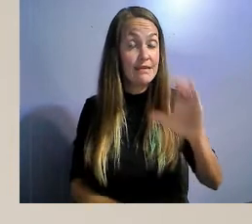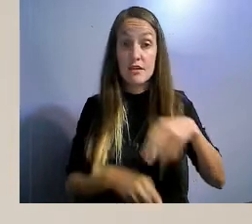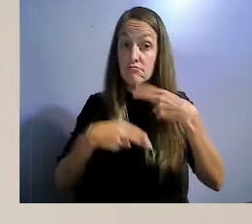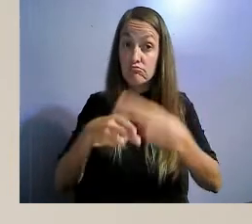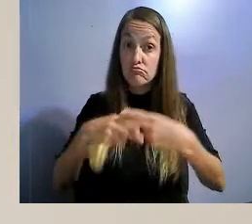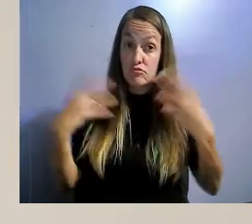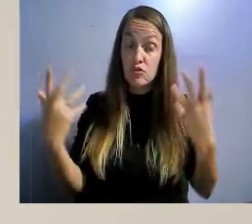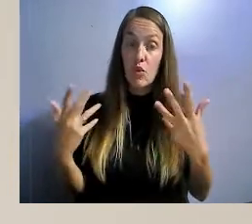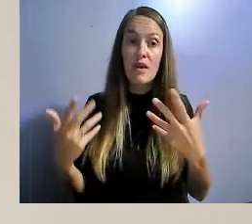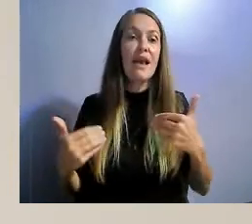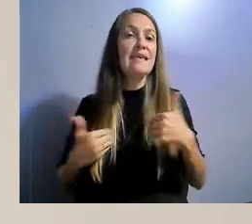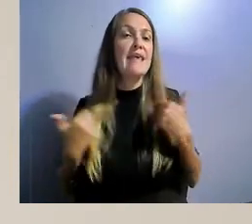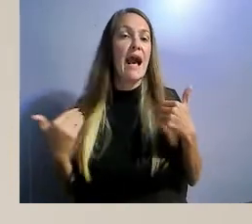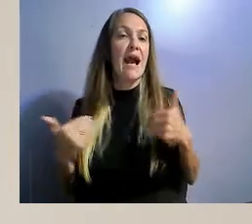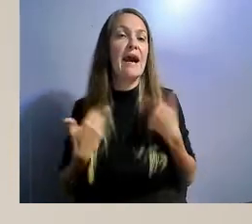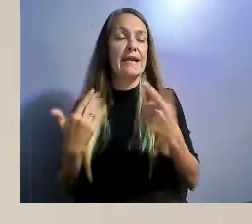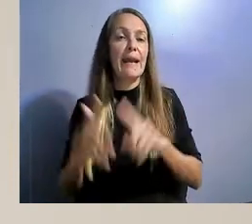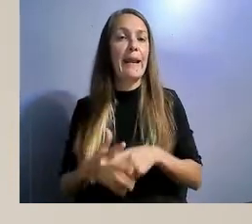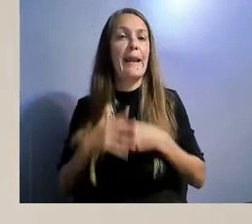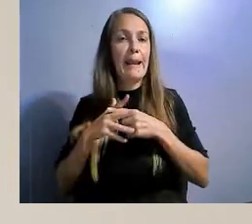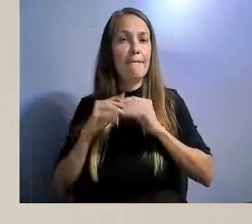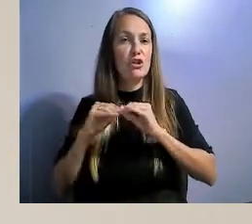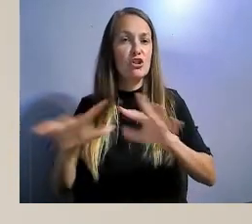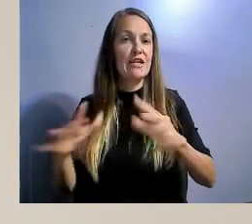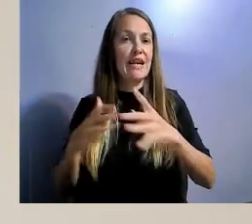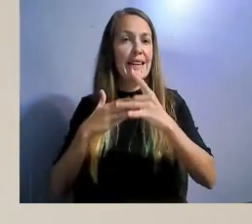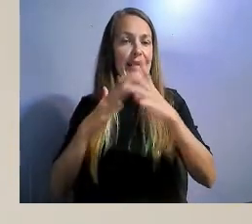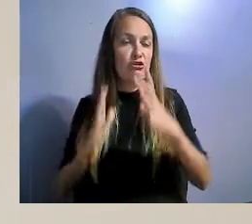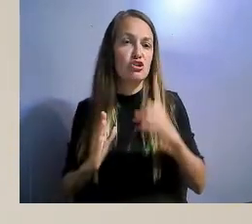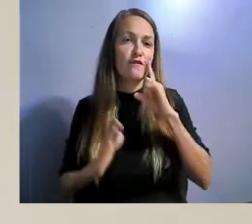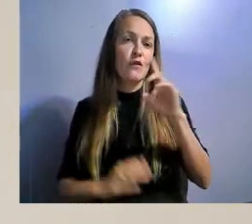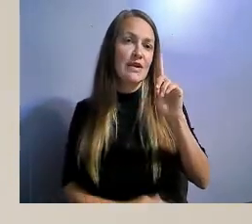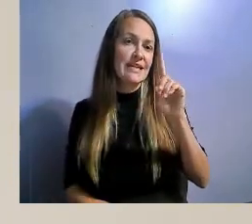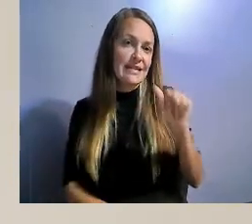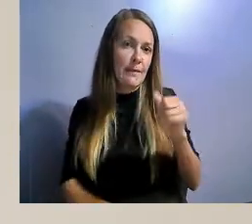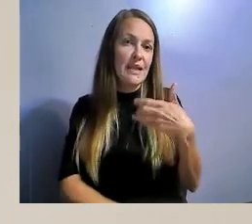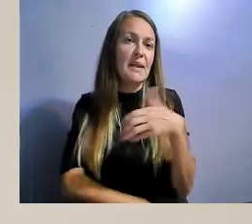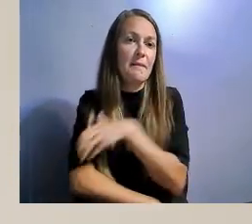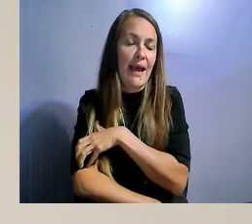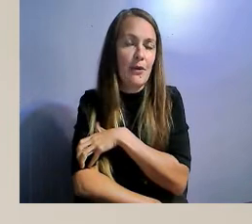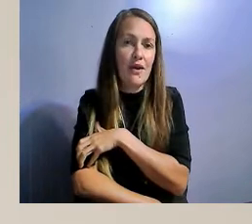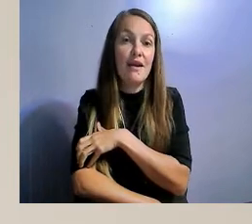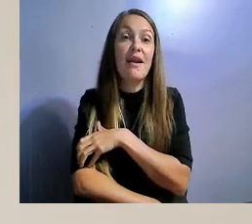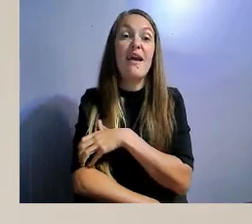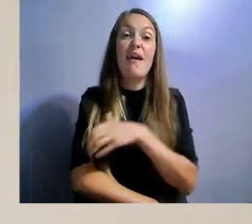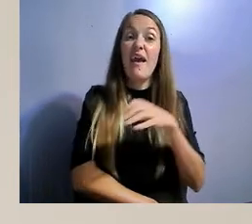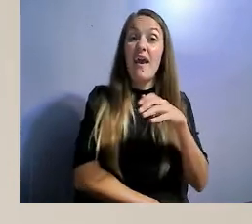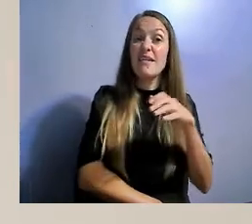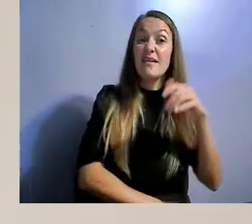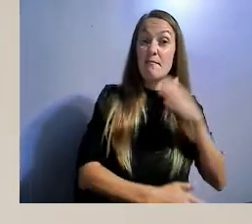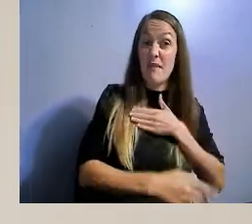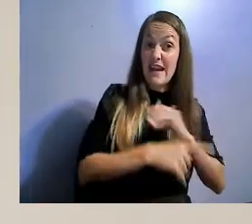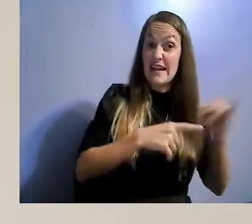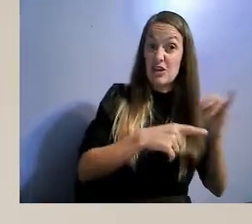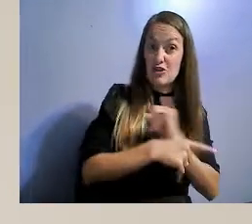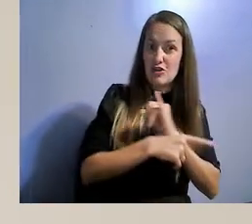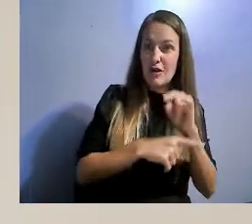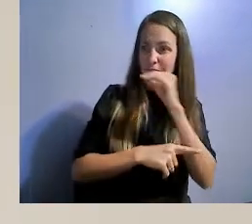It really aligns nicely with the fellowship because it gives me the opportunity to put a lot of learned skills into practice